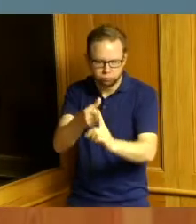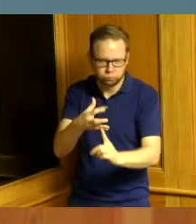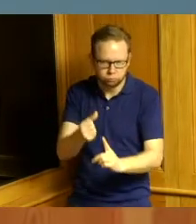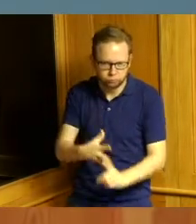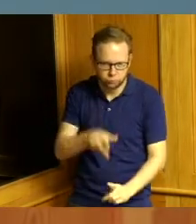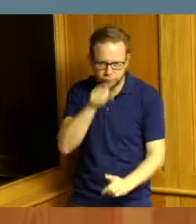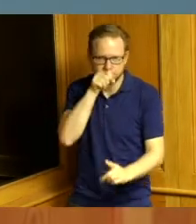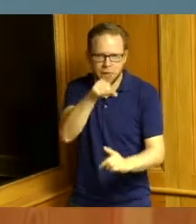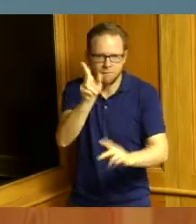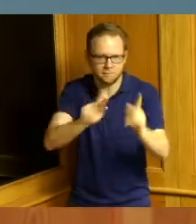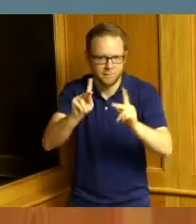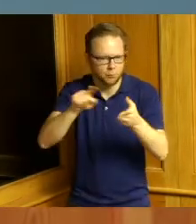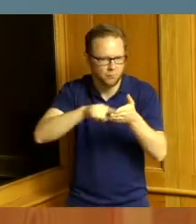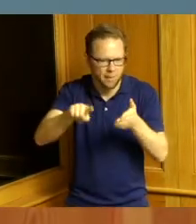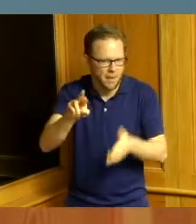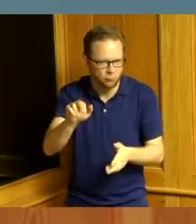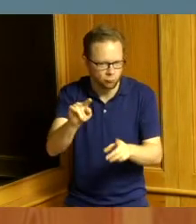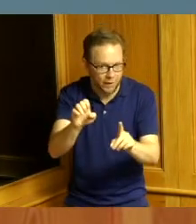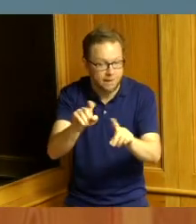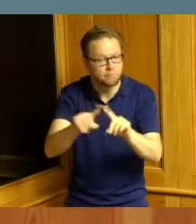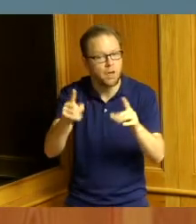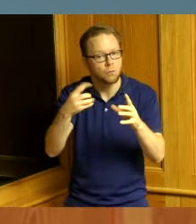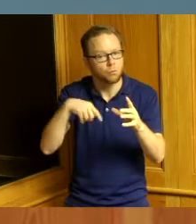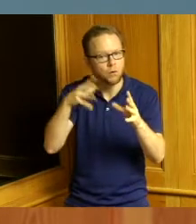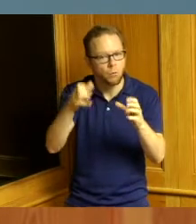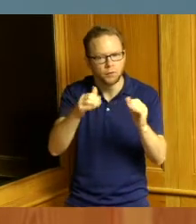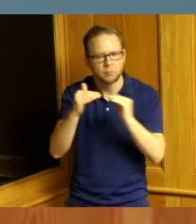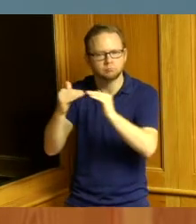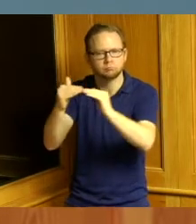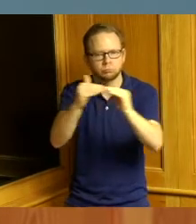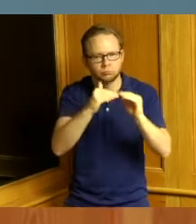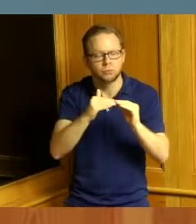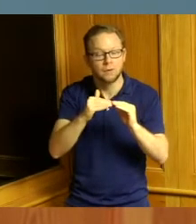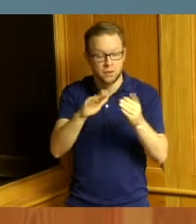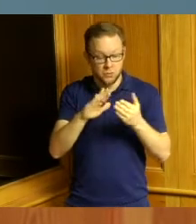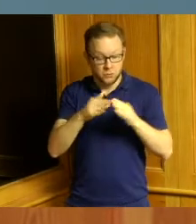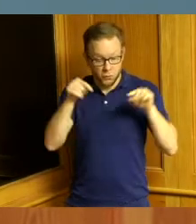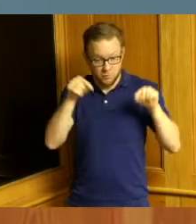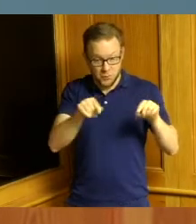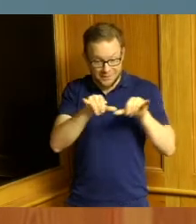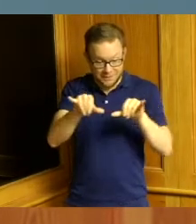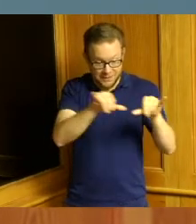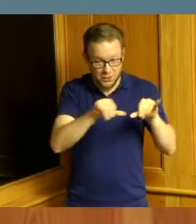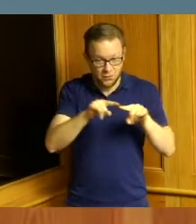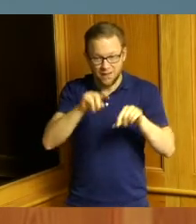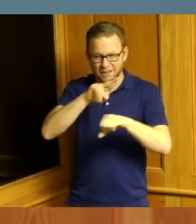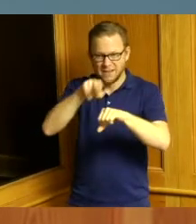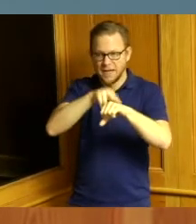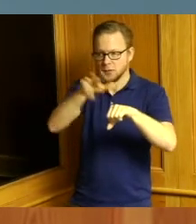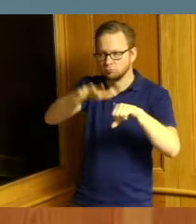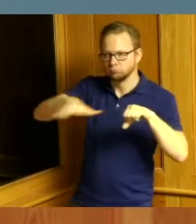consistent in the community in the national area as it relates to wages and how much they should